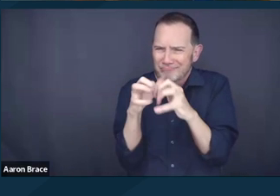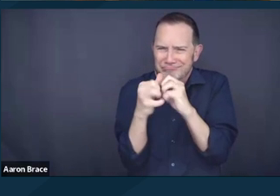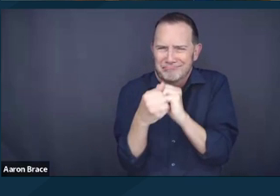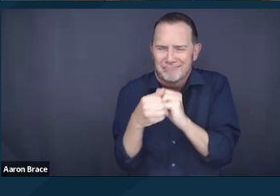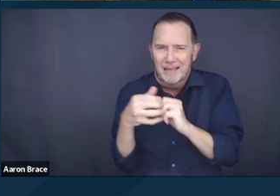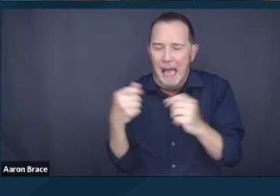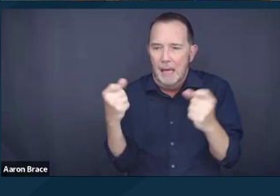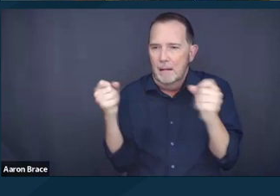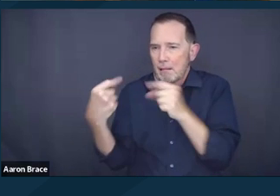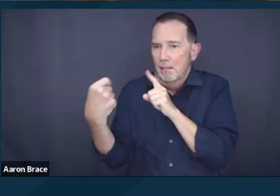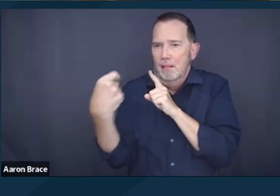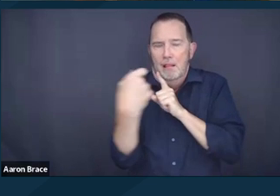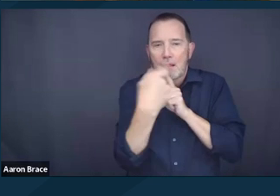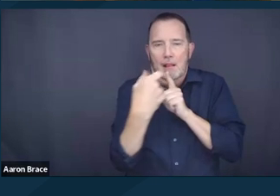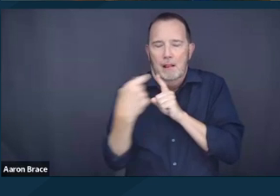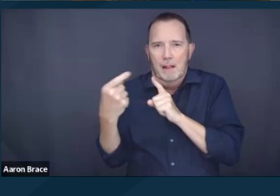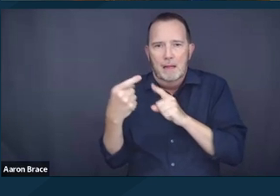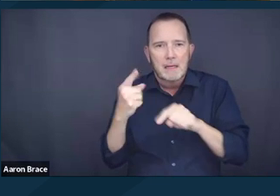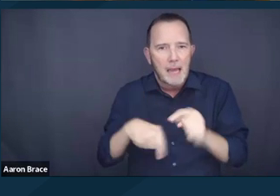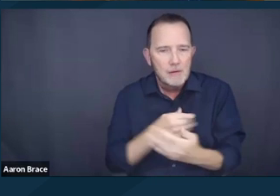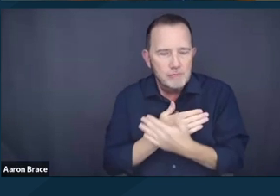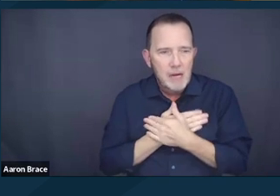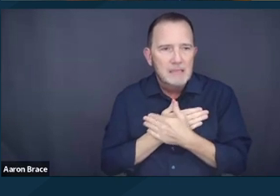"let alone someone experiencing a mental health crisis."